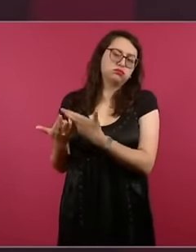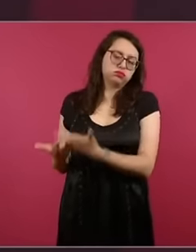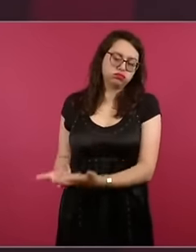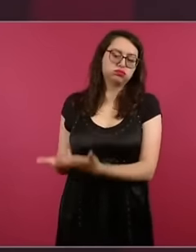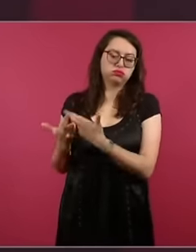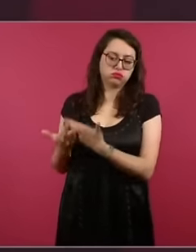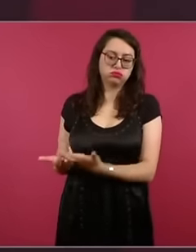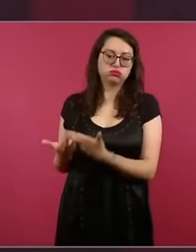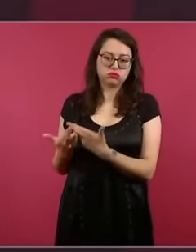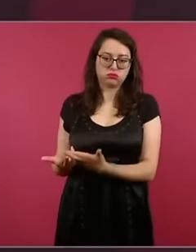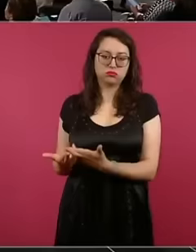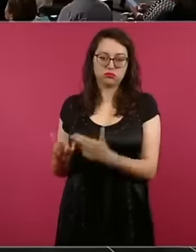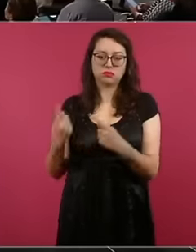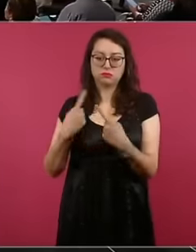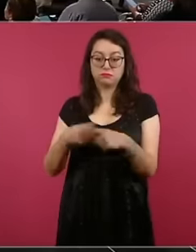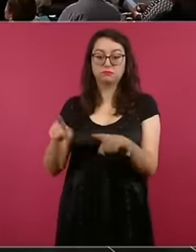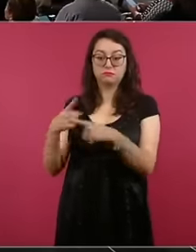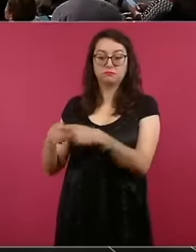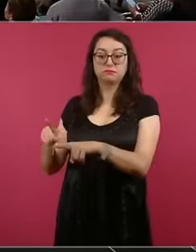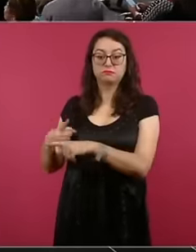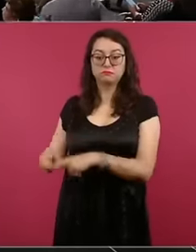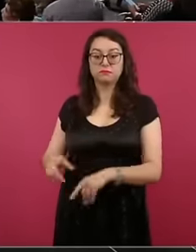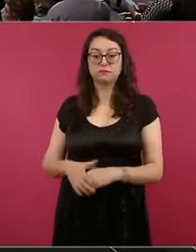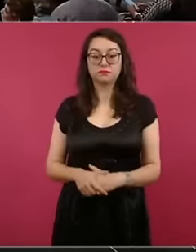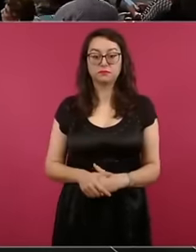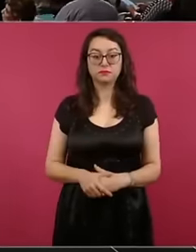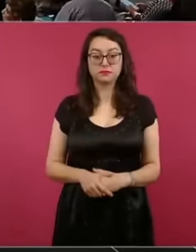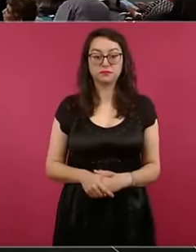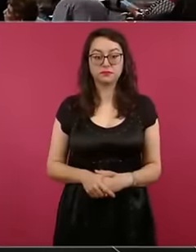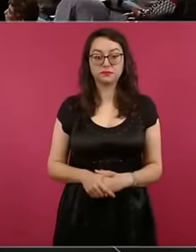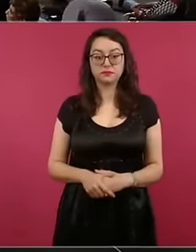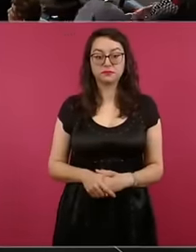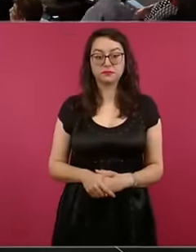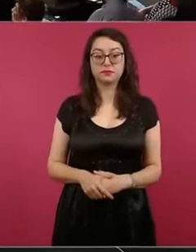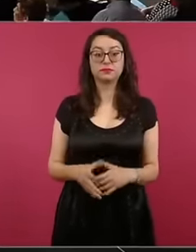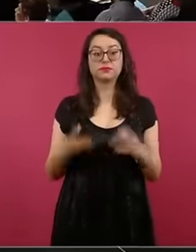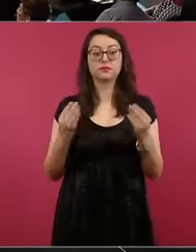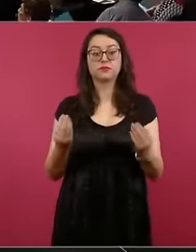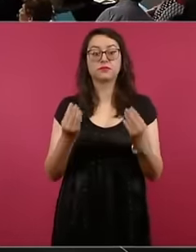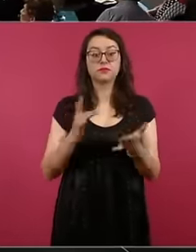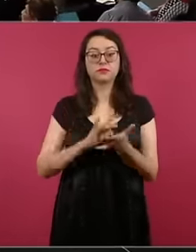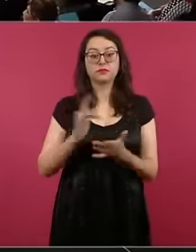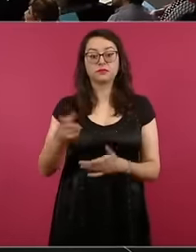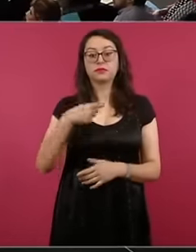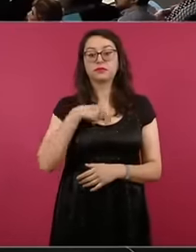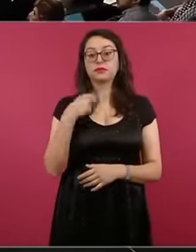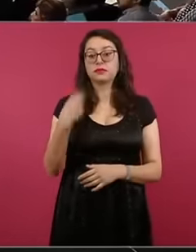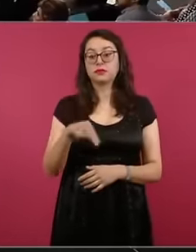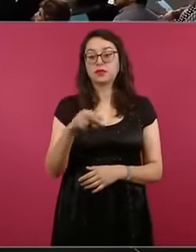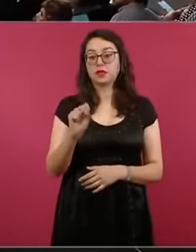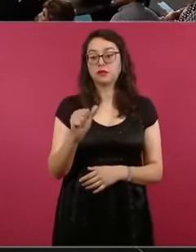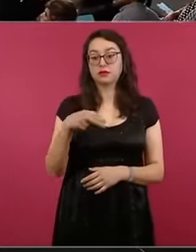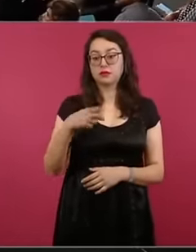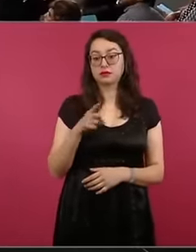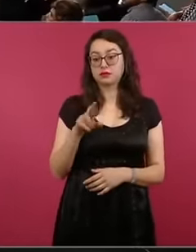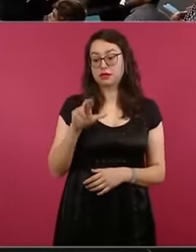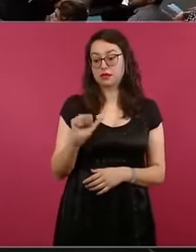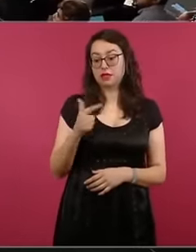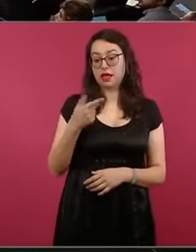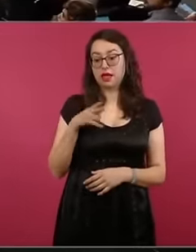different amounts ahead Thank you very much Mrs. Aguila communications group I want to ask you